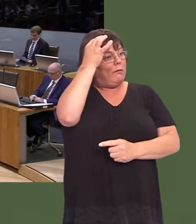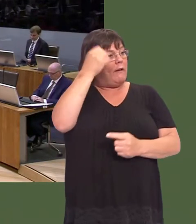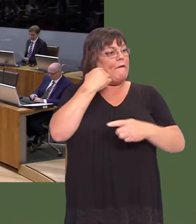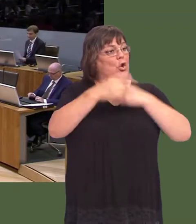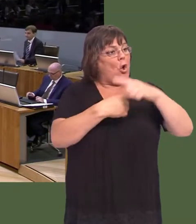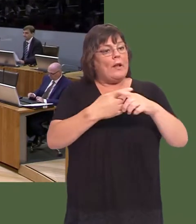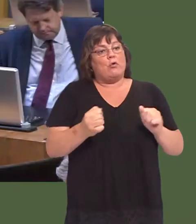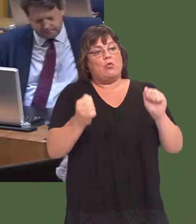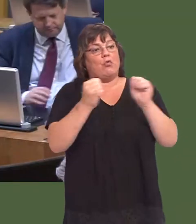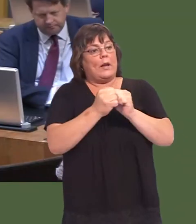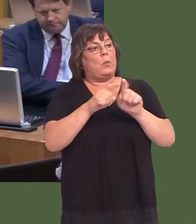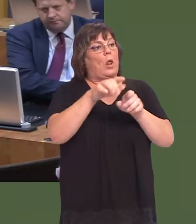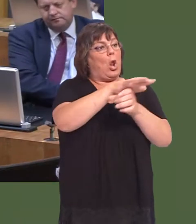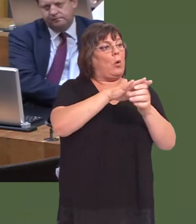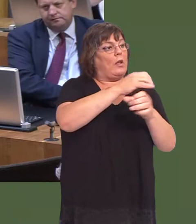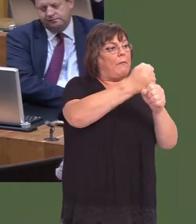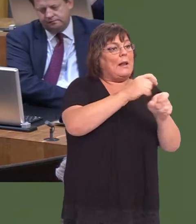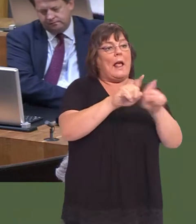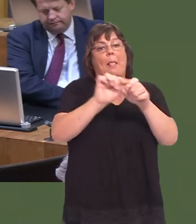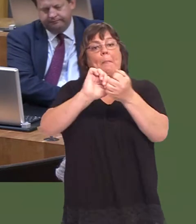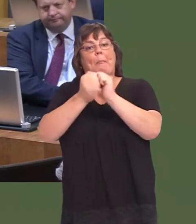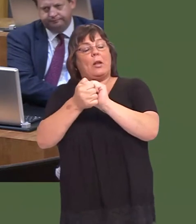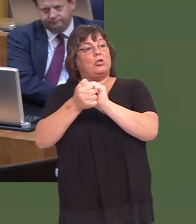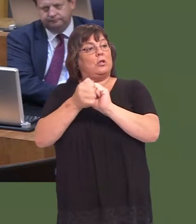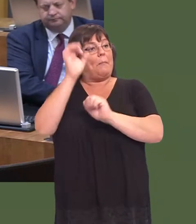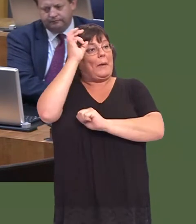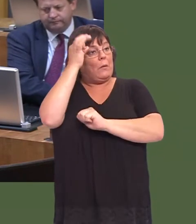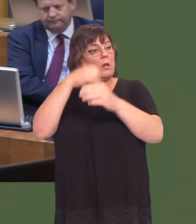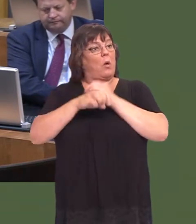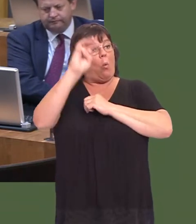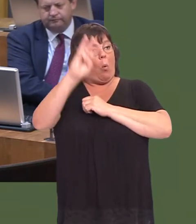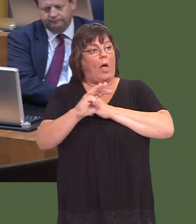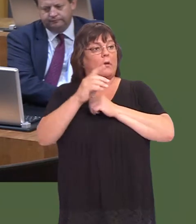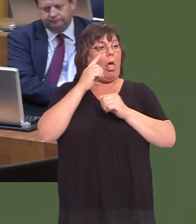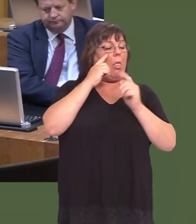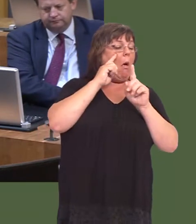The formula is agreed with local government through the partnership council for Wales, and it takes account of a wide range of factors.